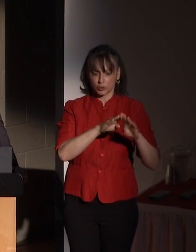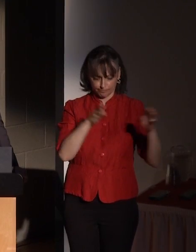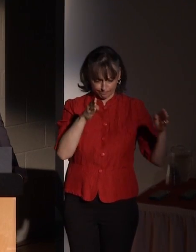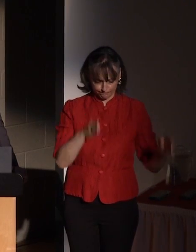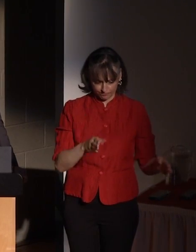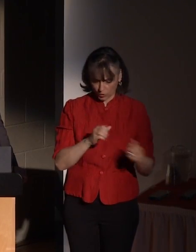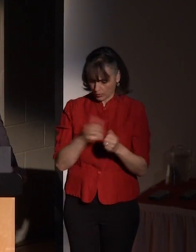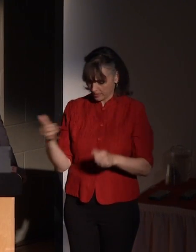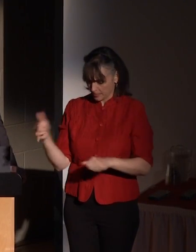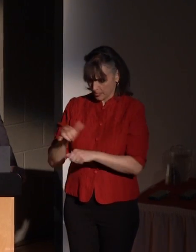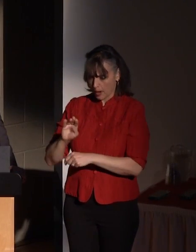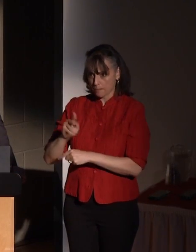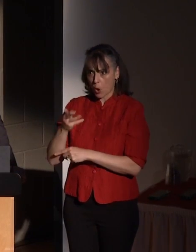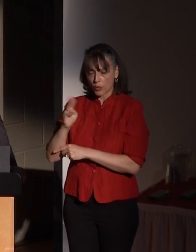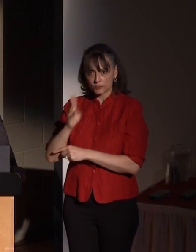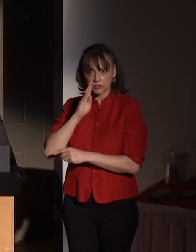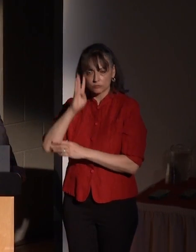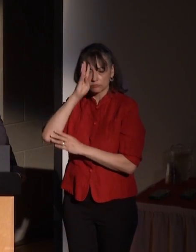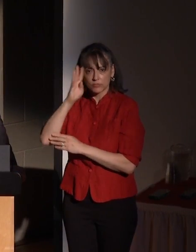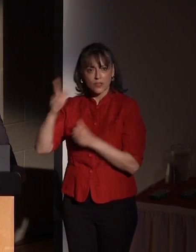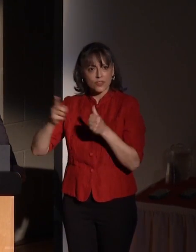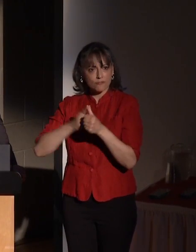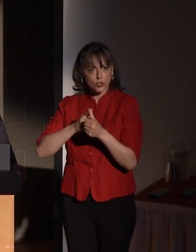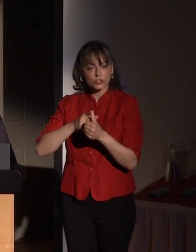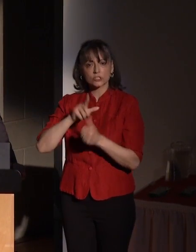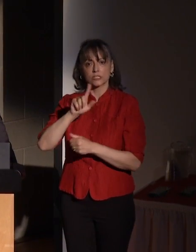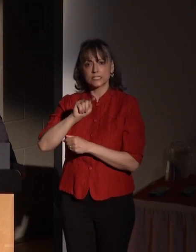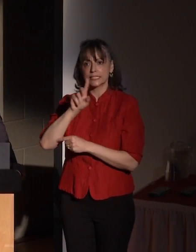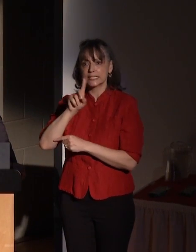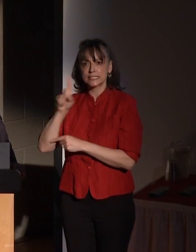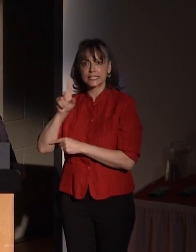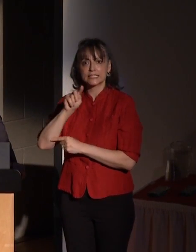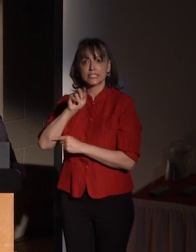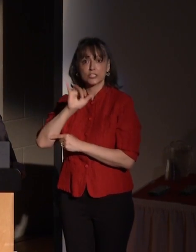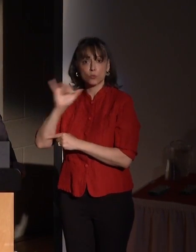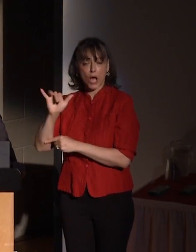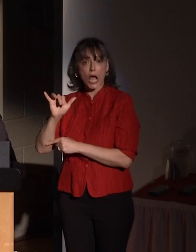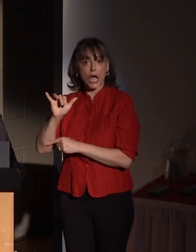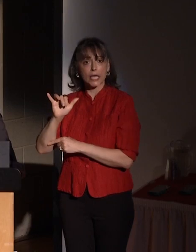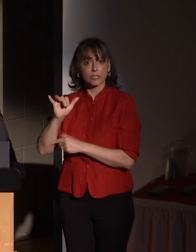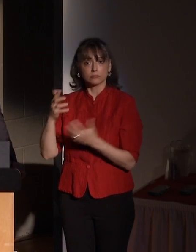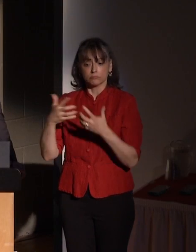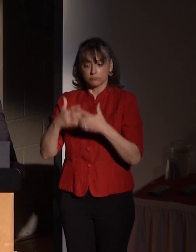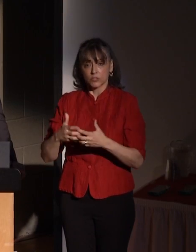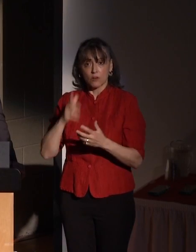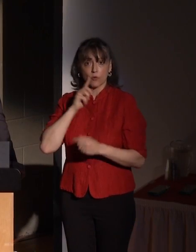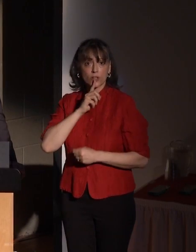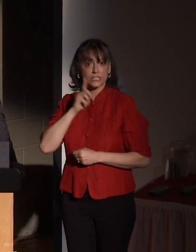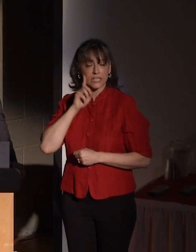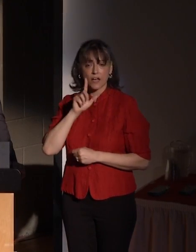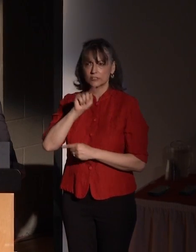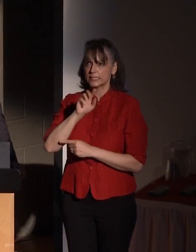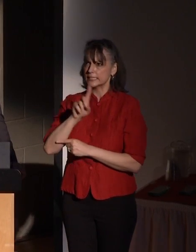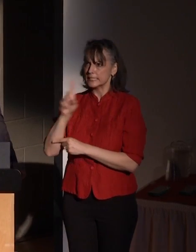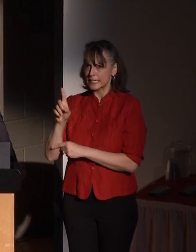telecommunication devices for the deaf, known as tdds or ttys.